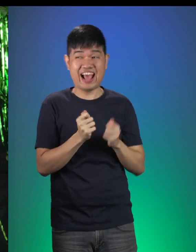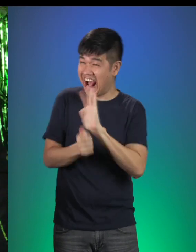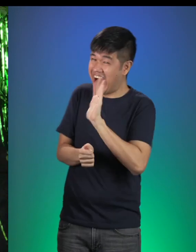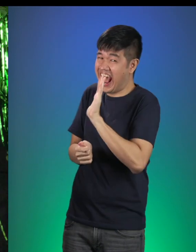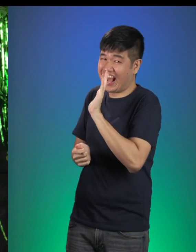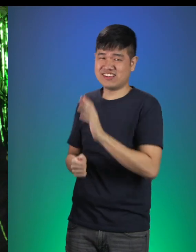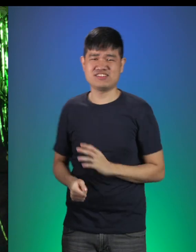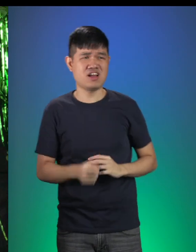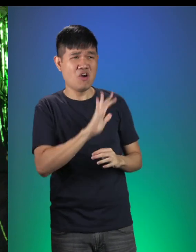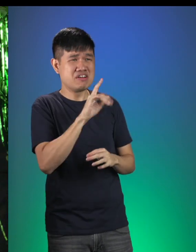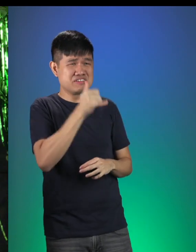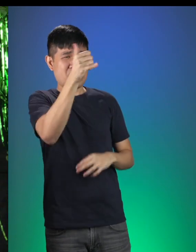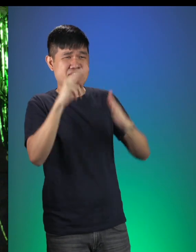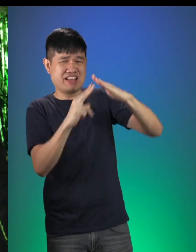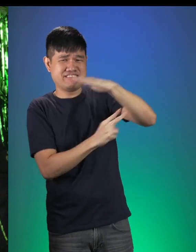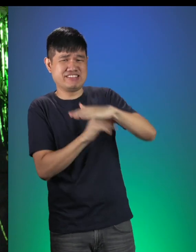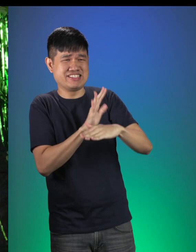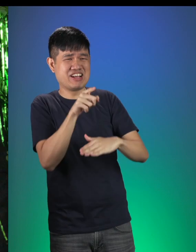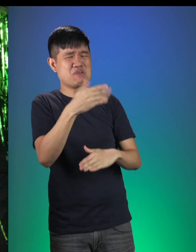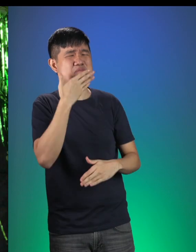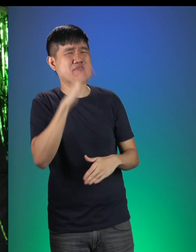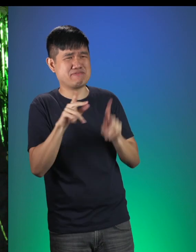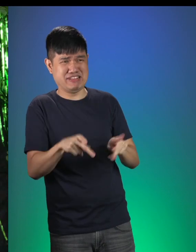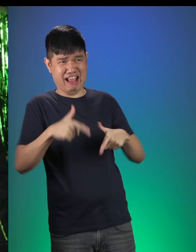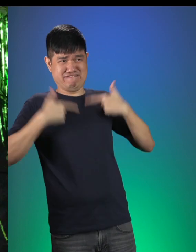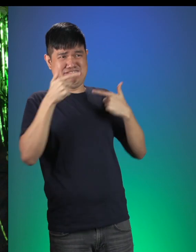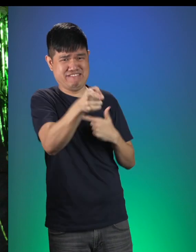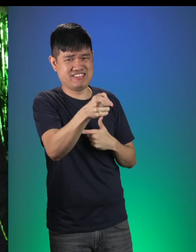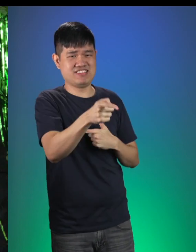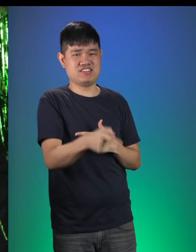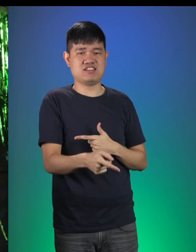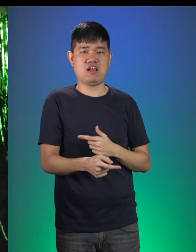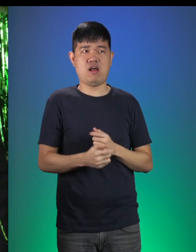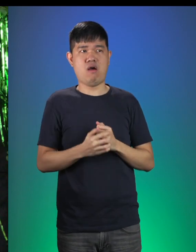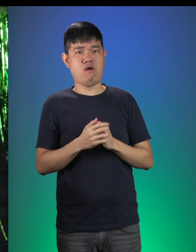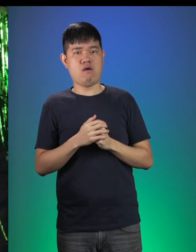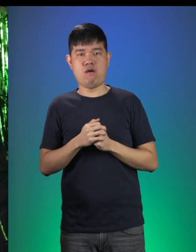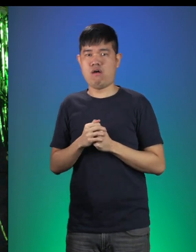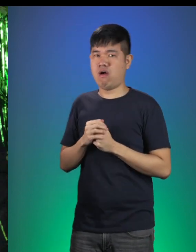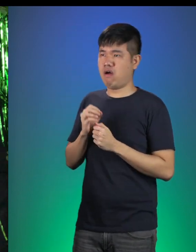Little Gruff: Don’t go across the bridge! The mean troll lives there. Little Red: The mean troll?